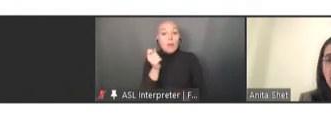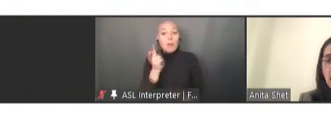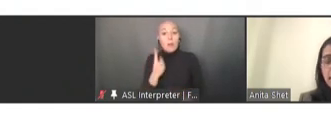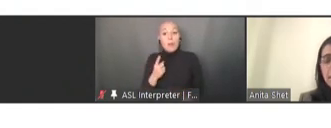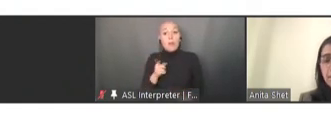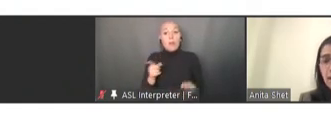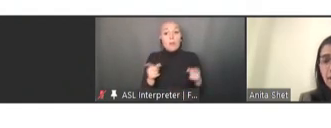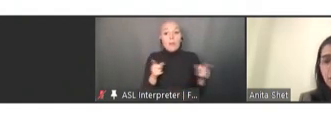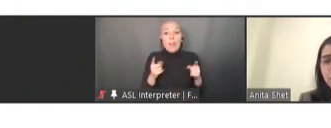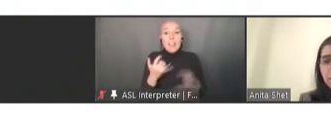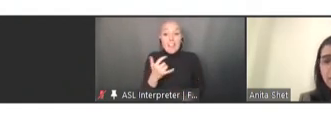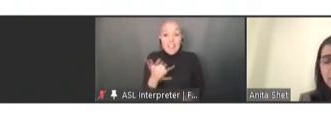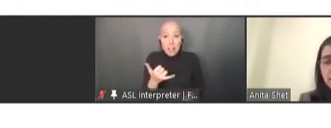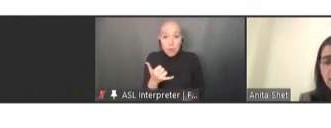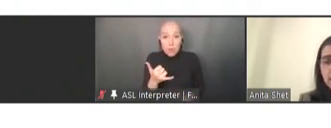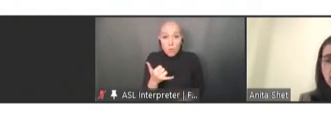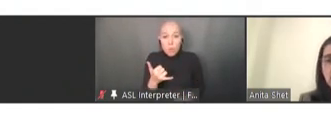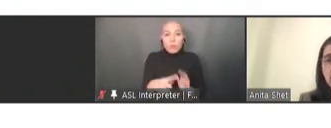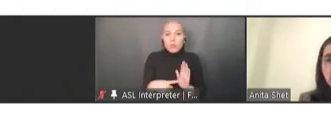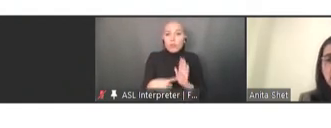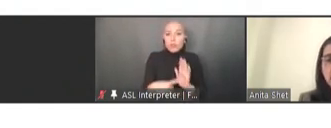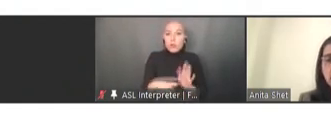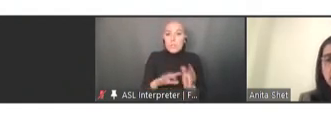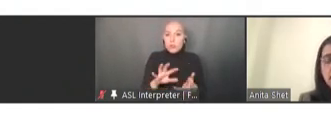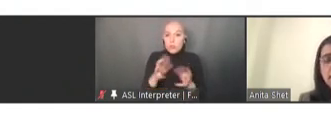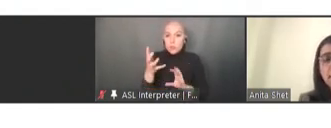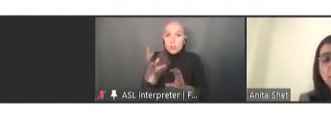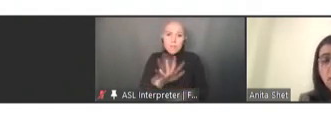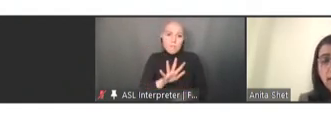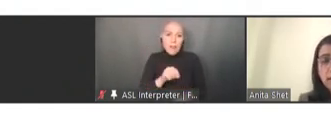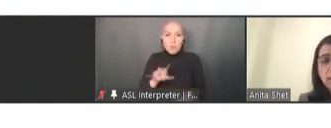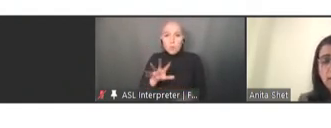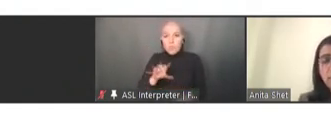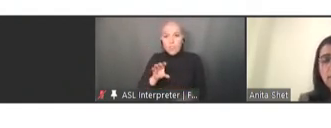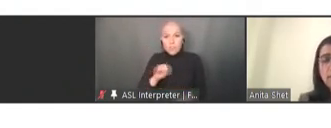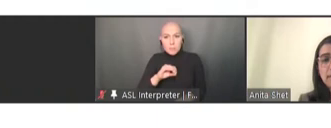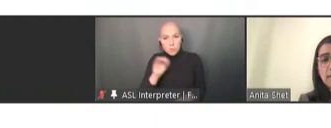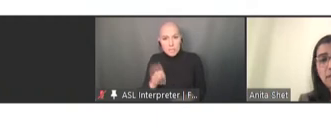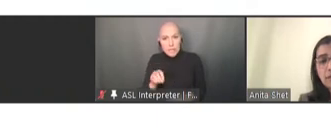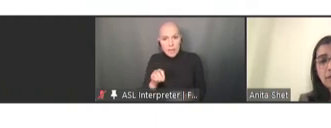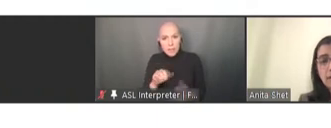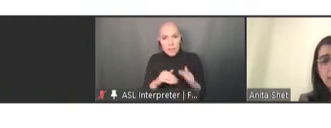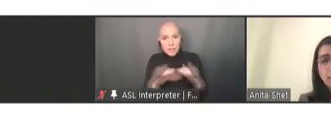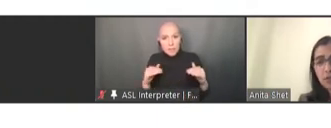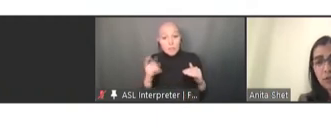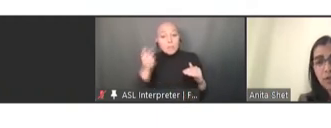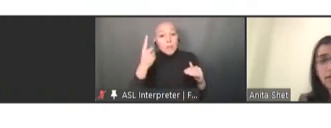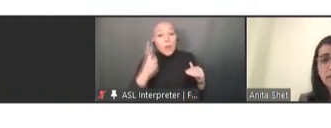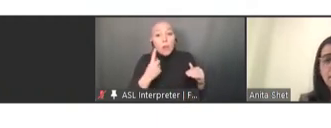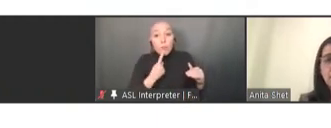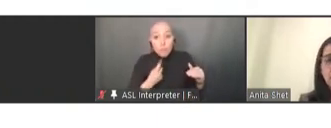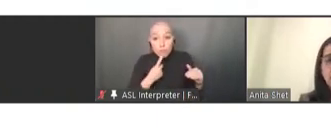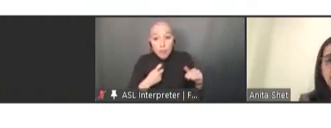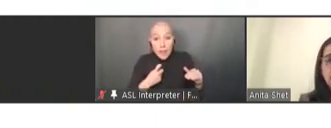at 5-50 percent levels and then the red represents severe disruptions of greater than 50 percent.